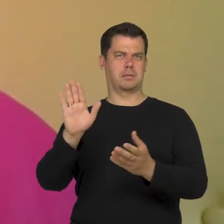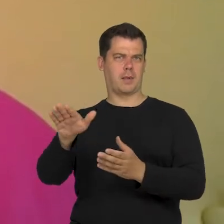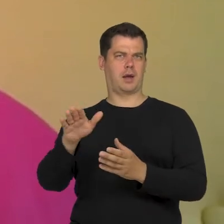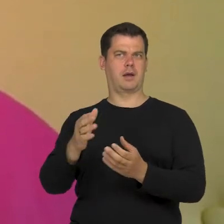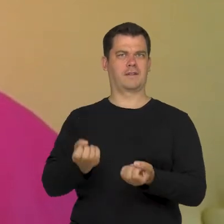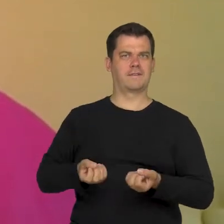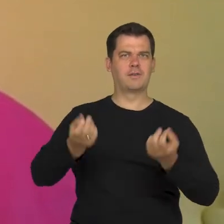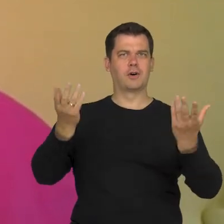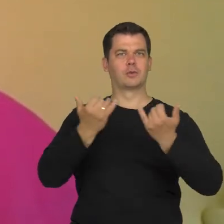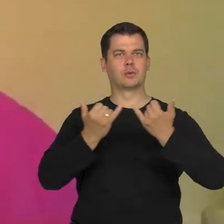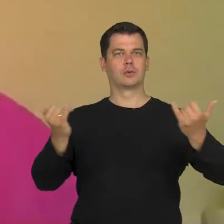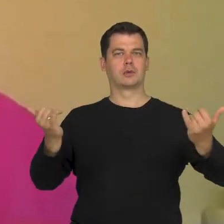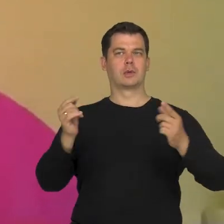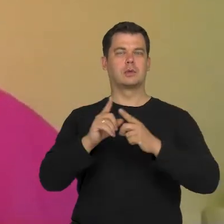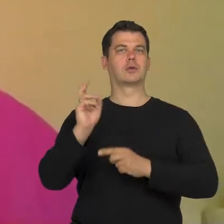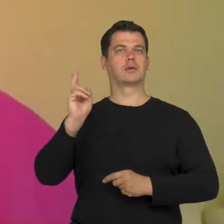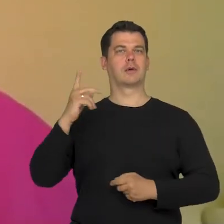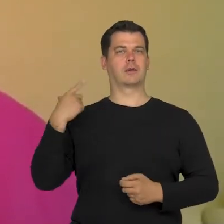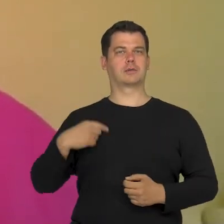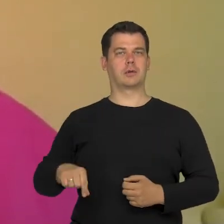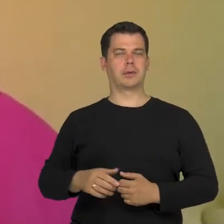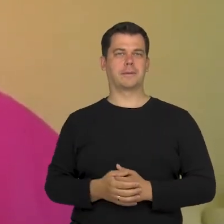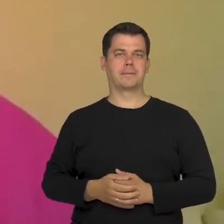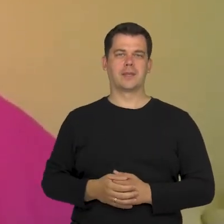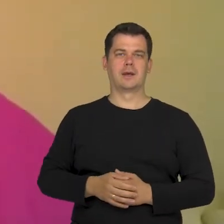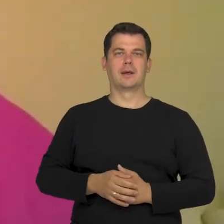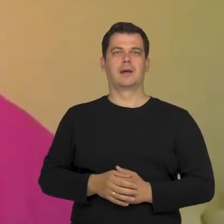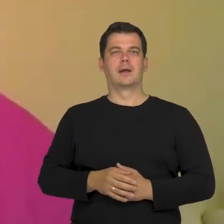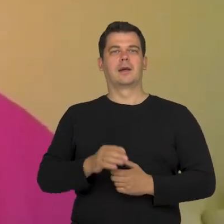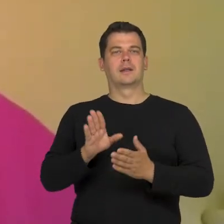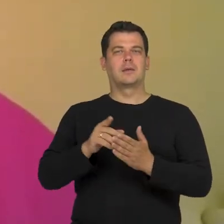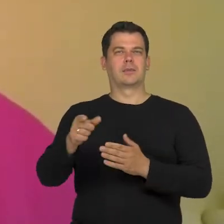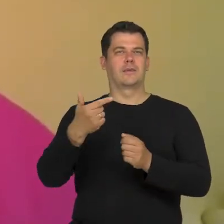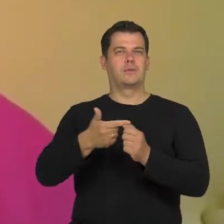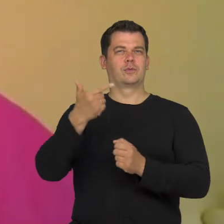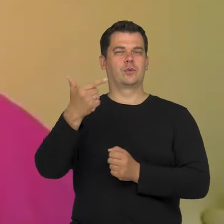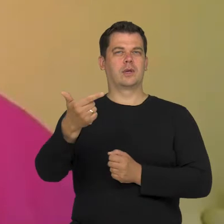A good example is Rafał Urbacki,